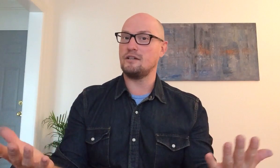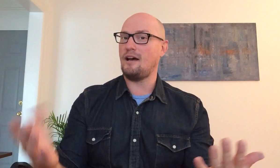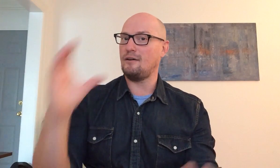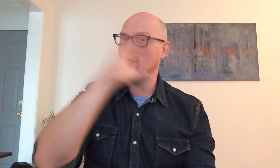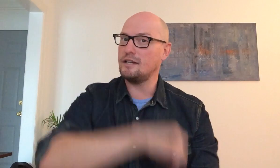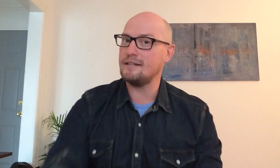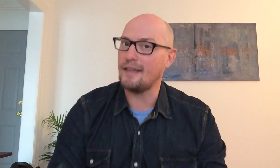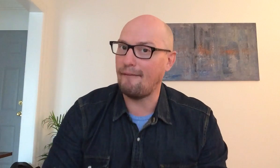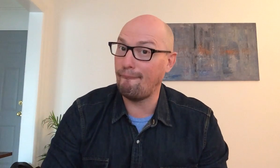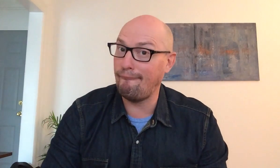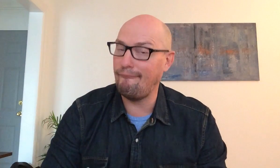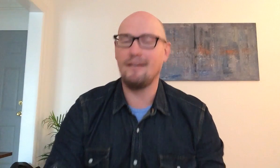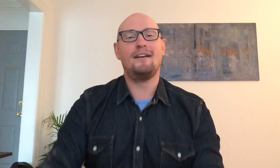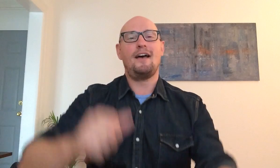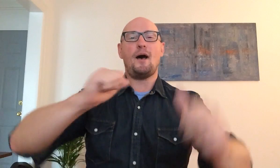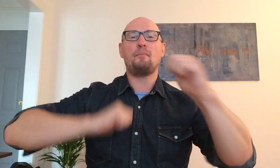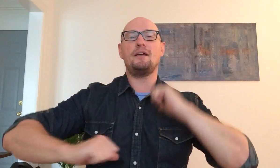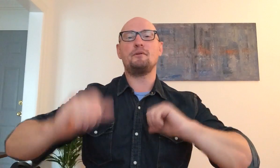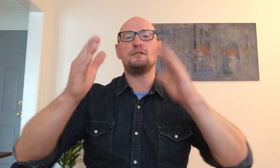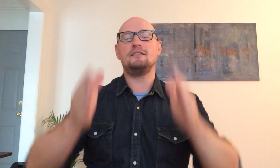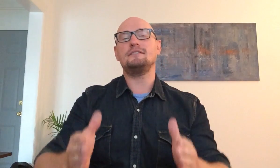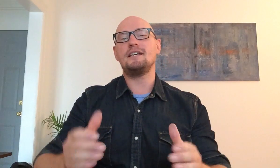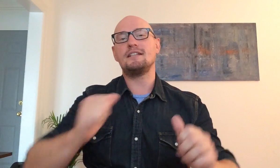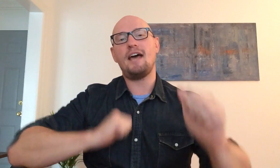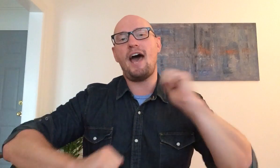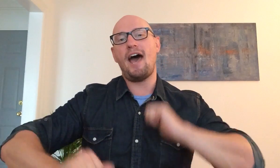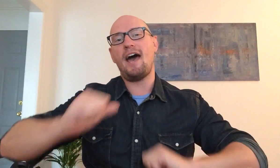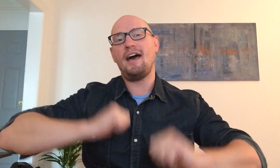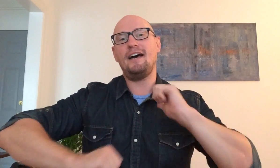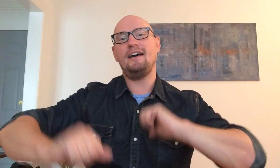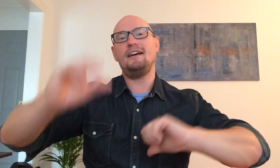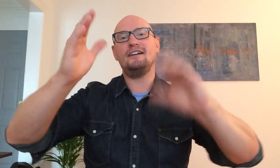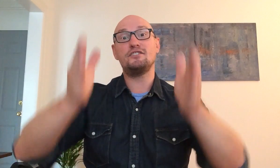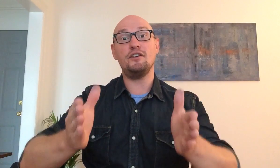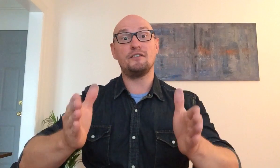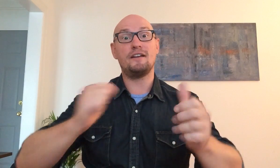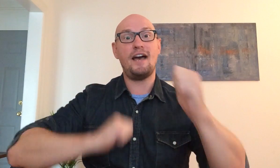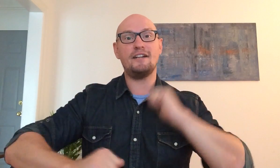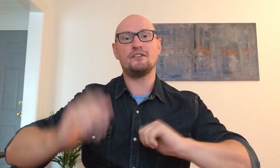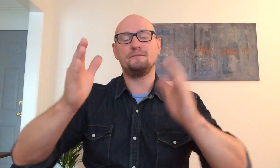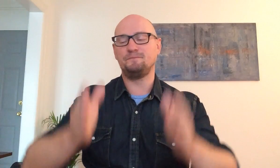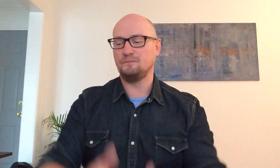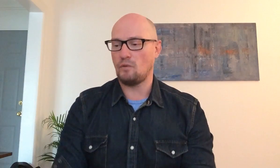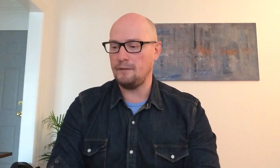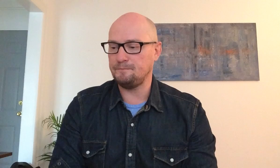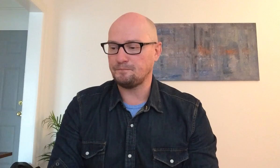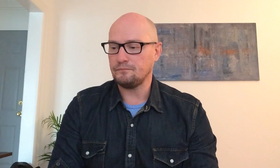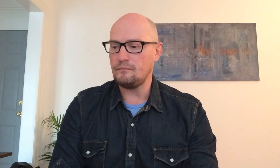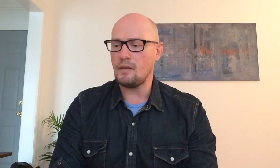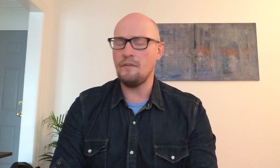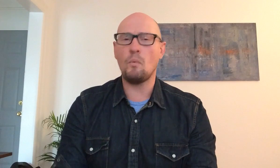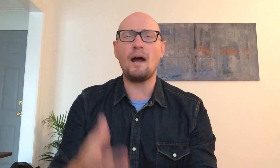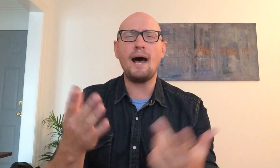who could guess that what a play person is an actor actor right and then what i